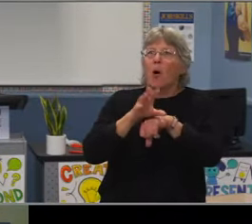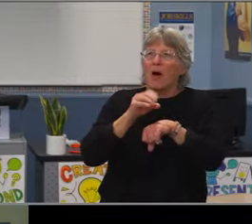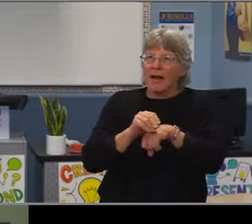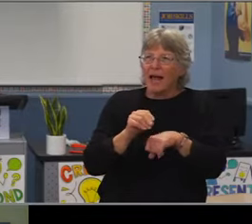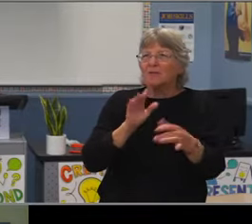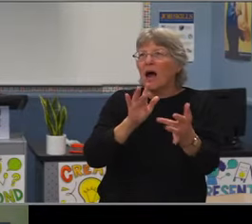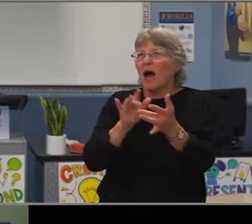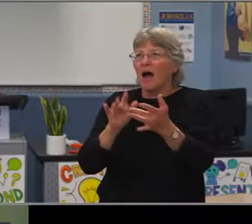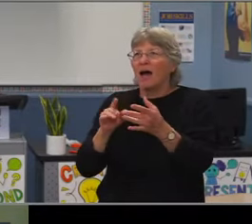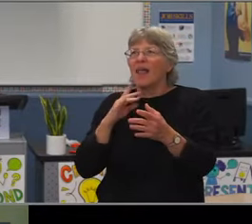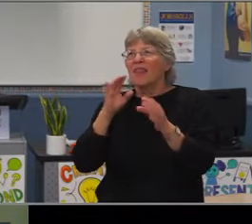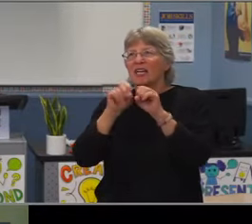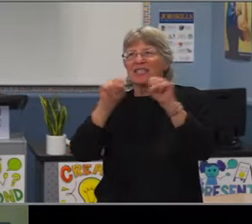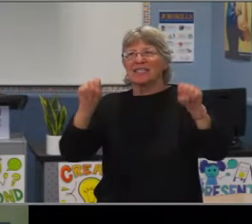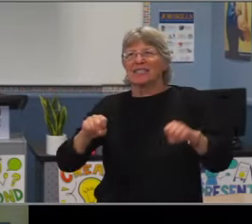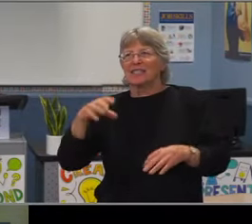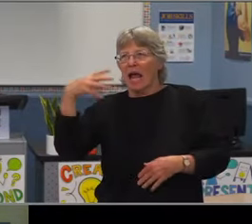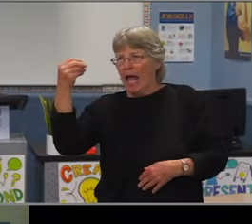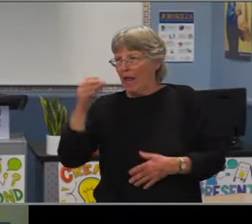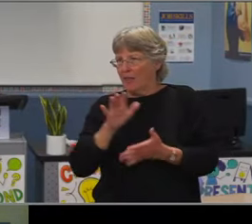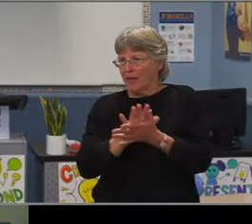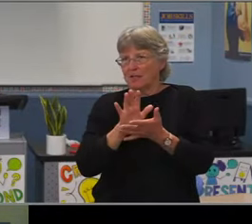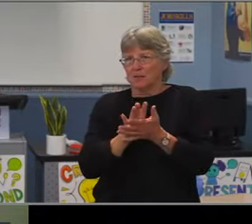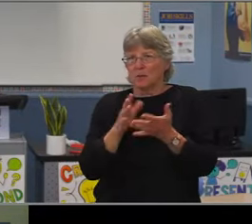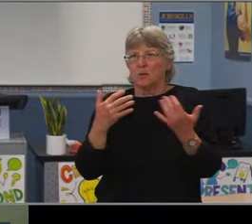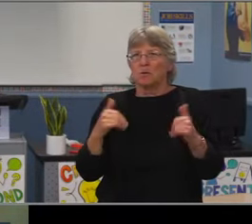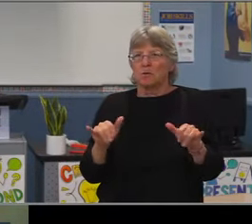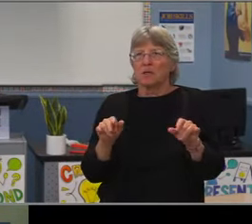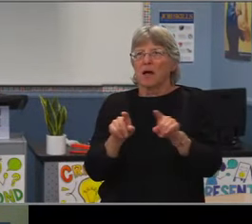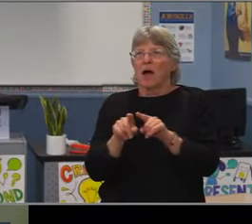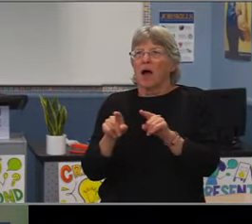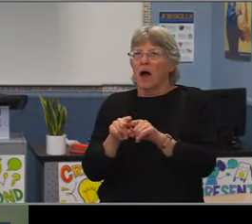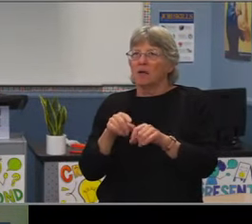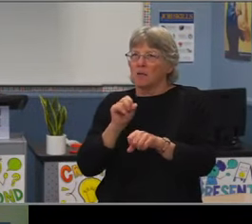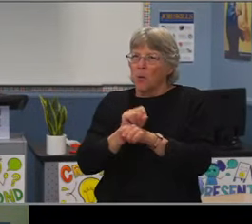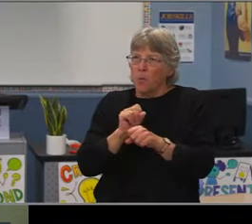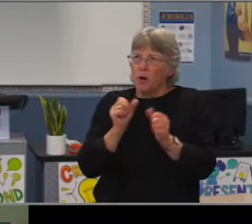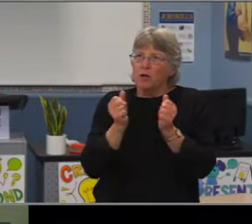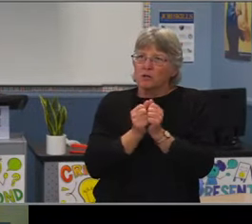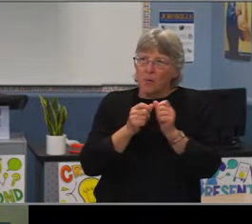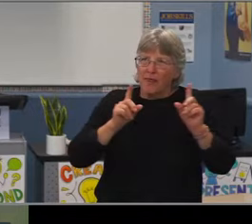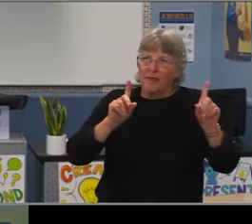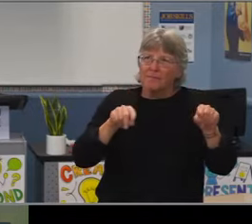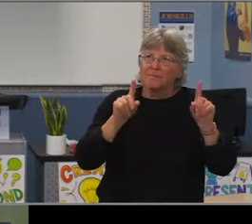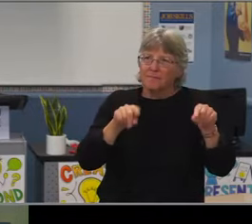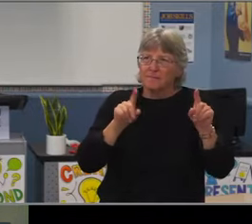The elective offerings in terms of helping students know which pathway to choose, because they'd had a course